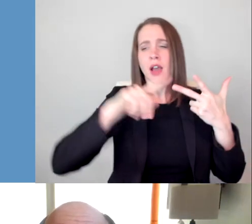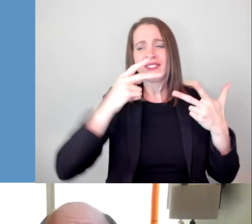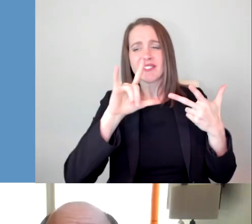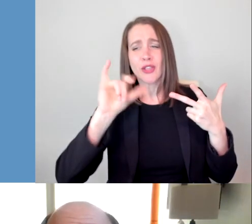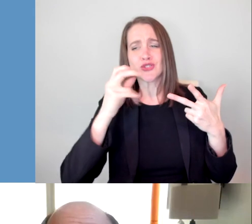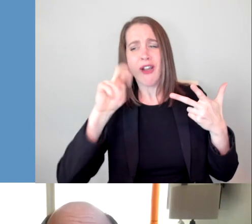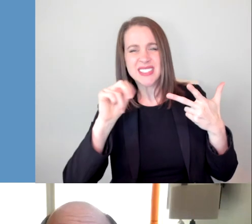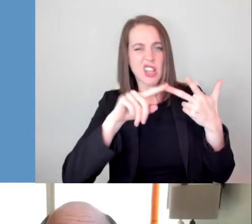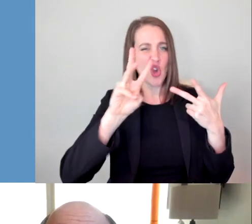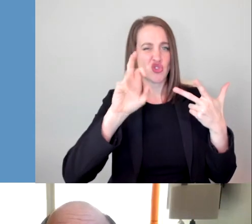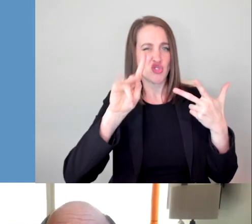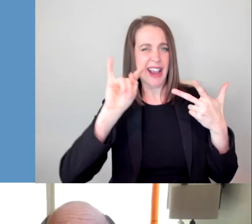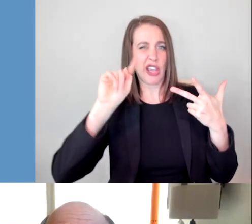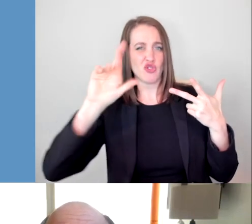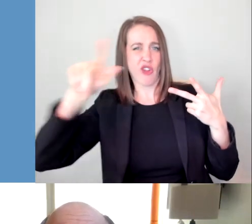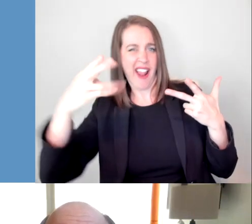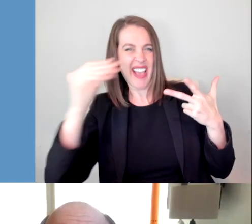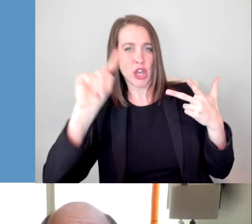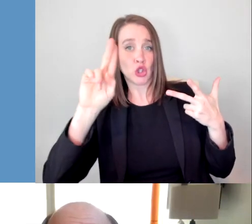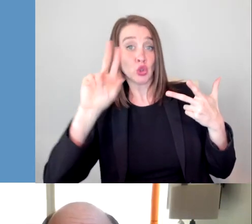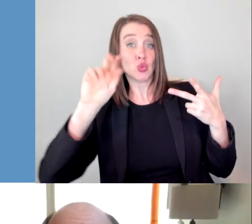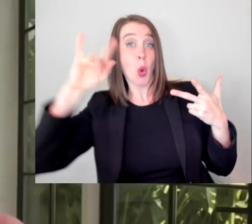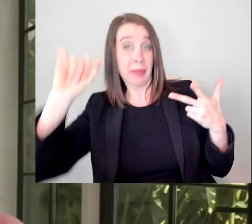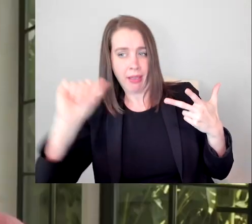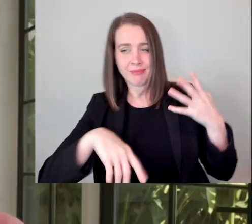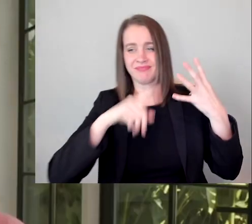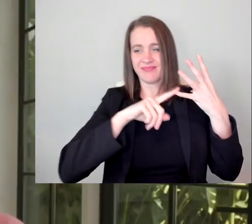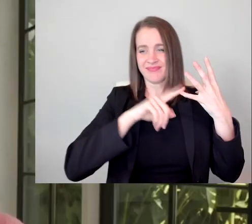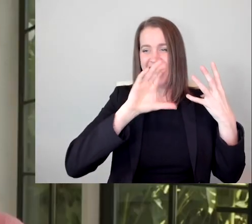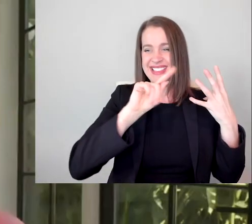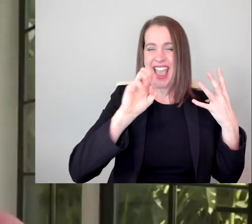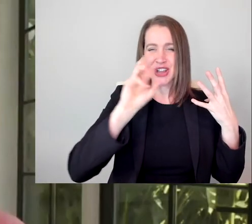and Zootopia, and Cate Shortland of Black Widow. My name is Eryn Brown.